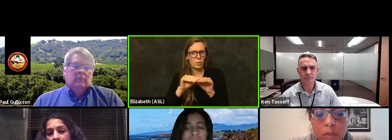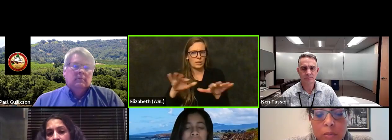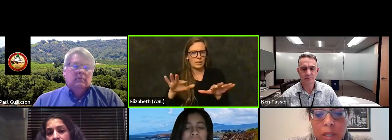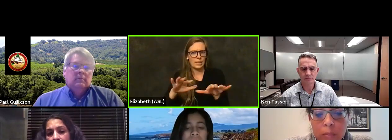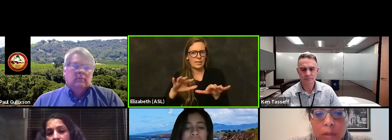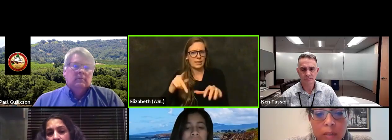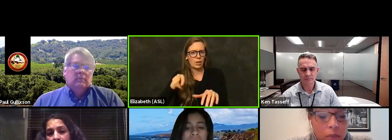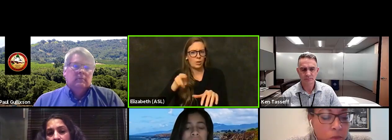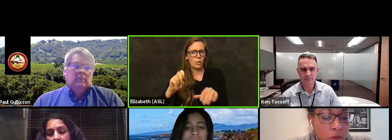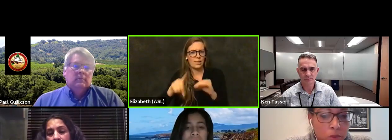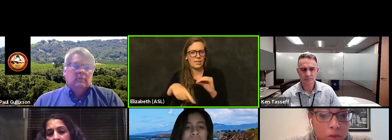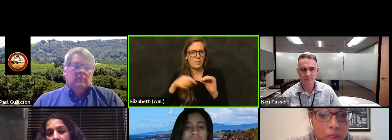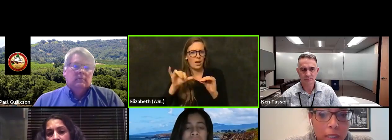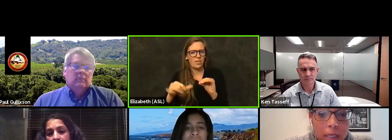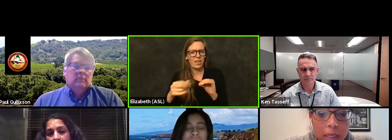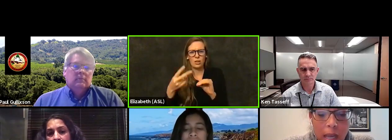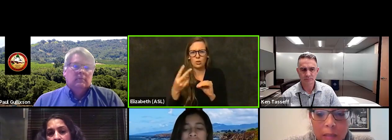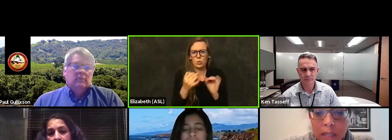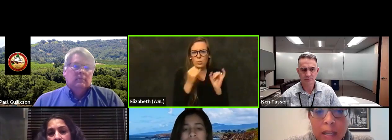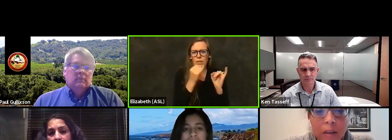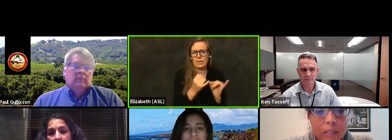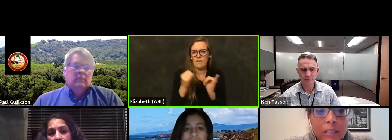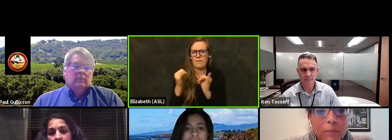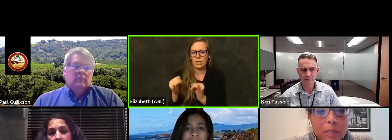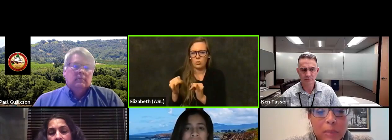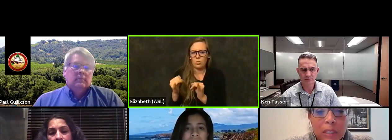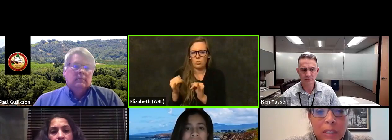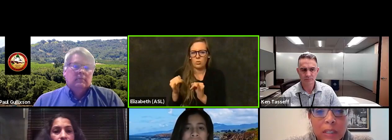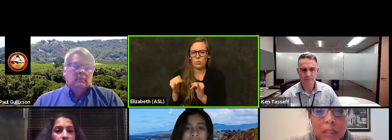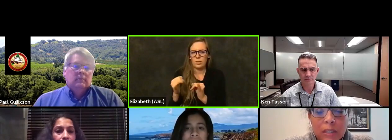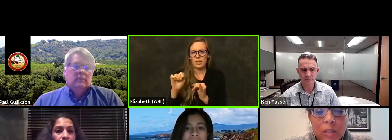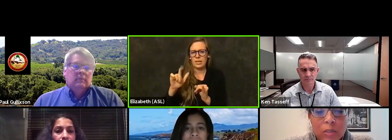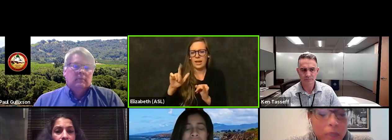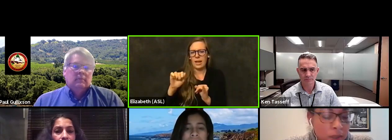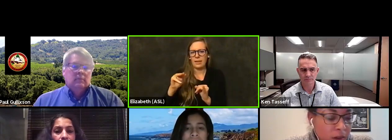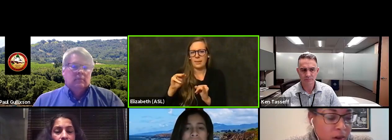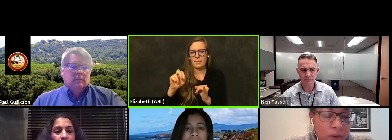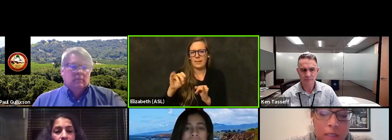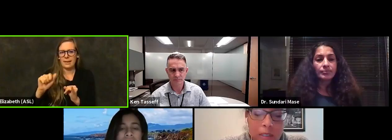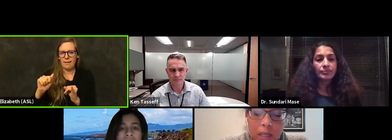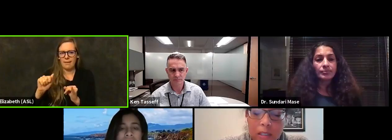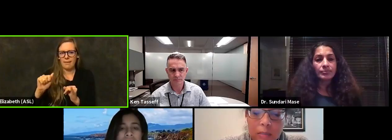Two separate individuals, Alameda County, seems to be still doing their investigation.